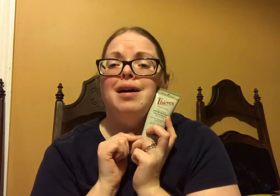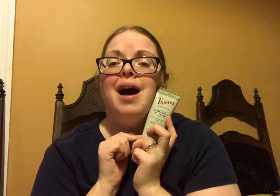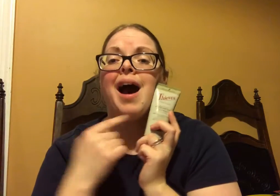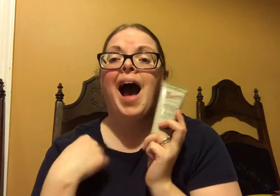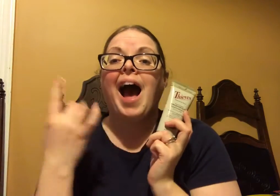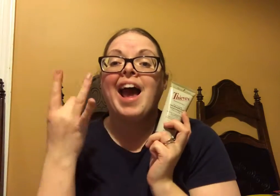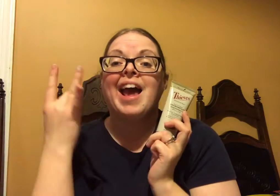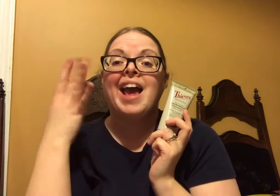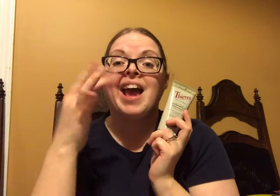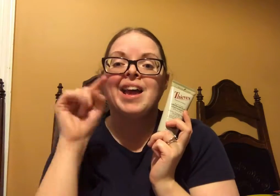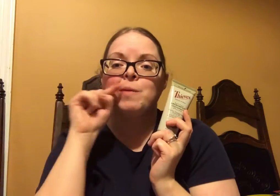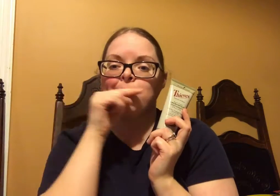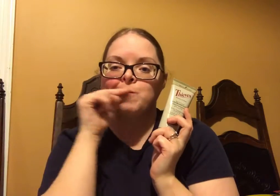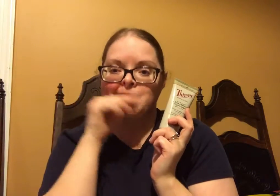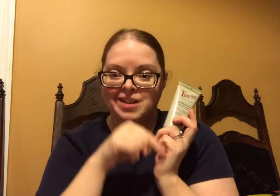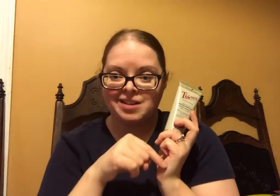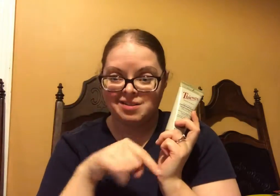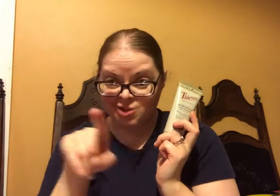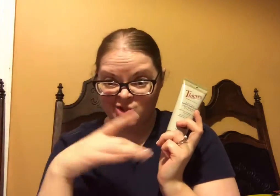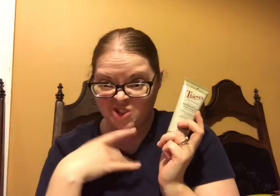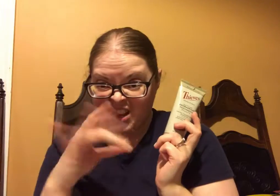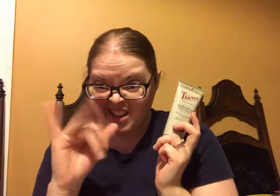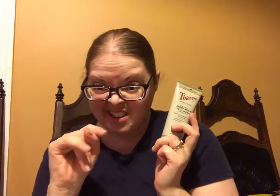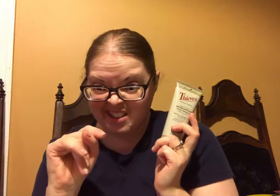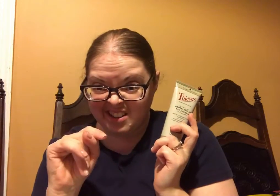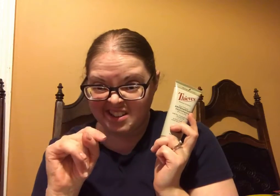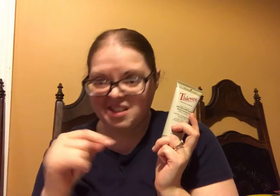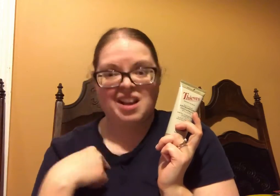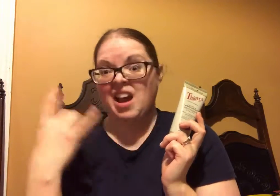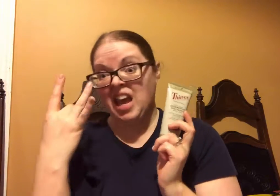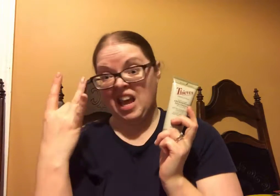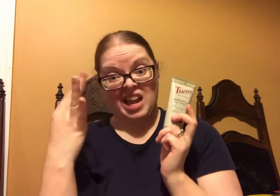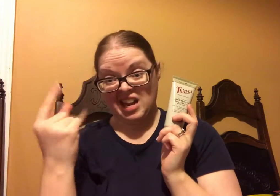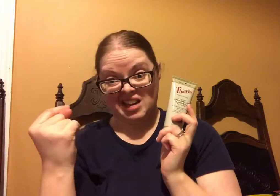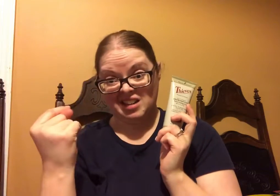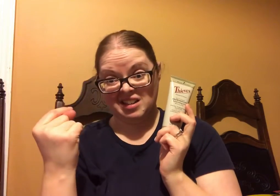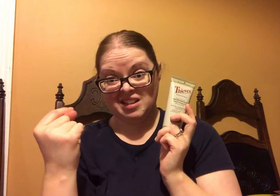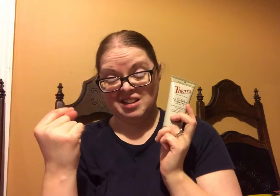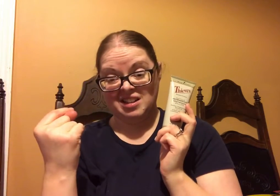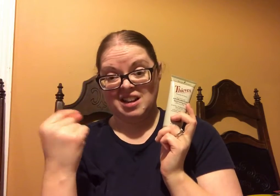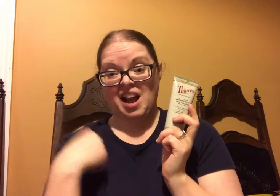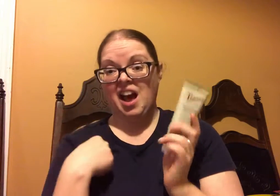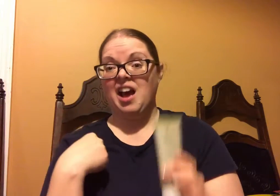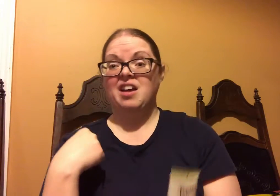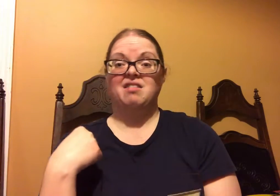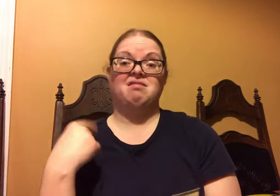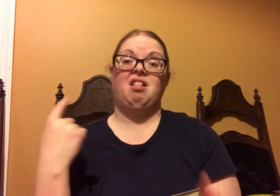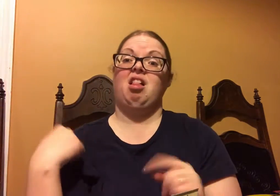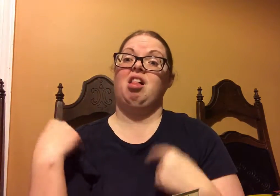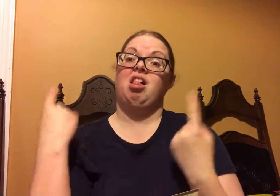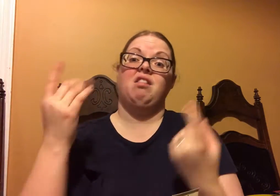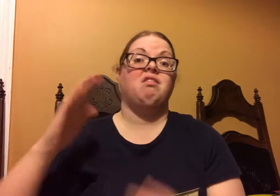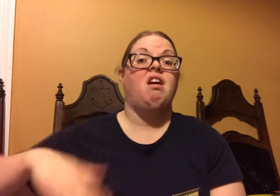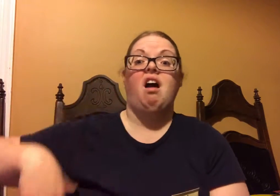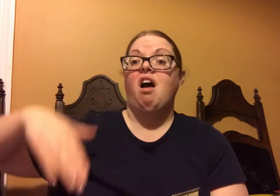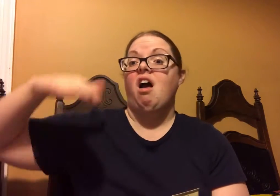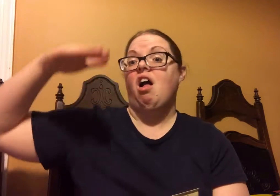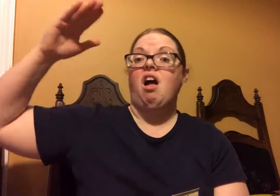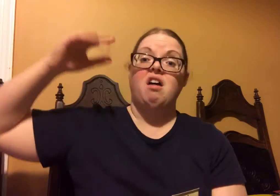Oh the toothpaste! I hate brushing my teeth! Do you like it? Because I hate it! I hate it.